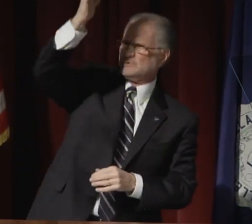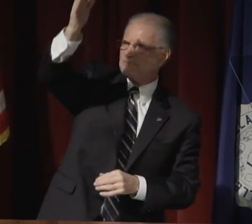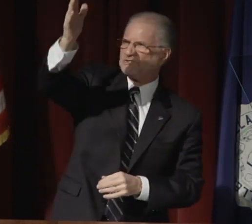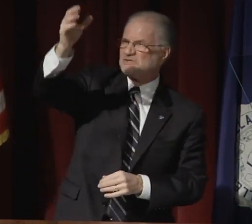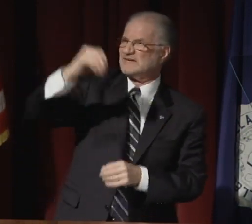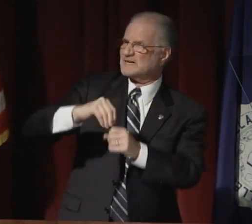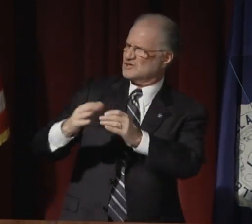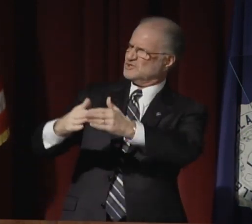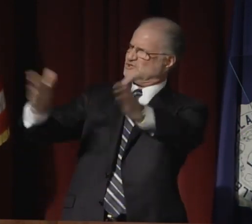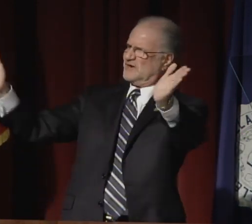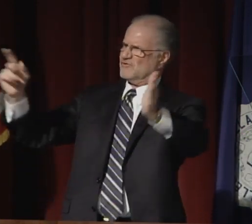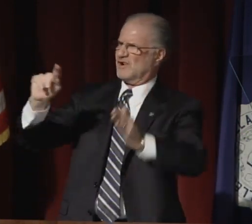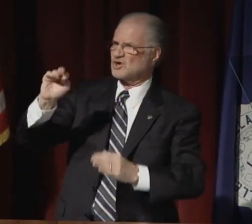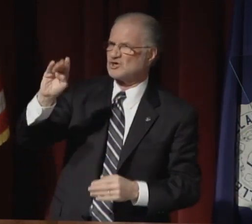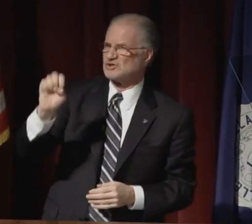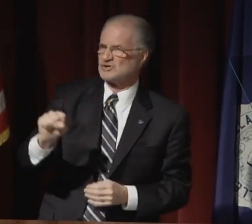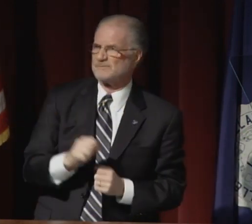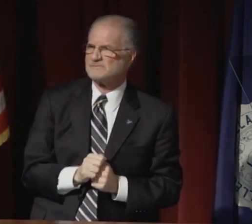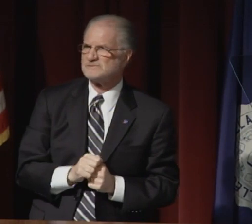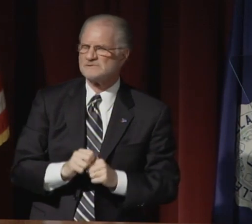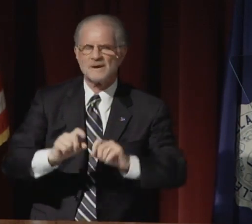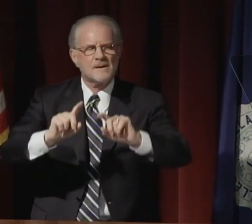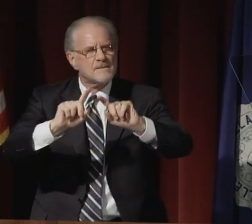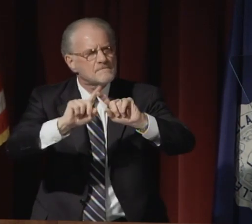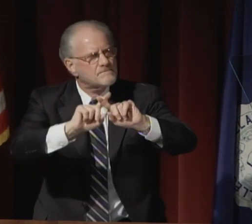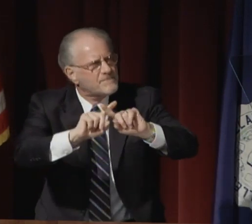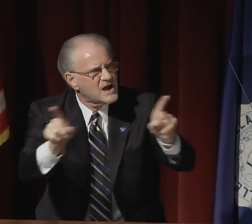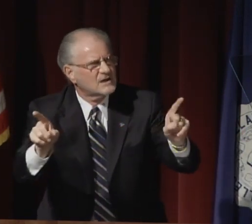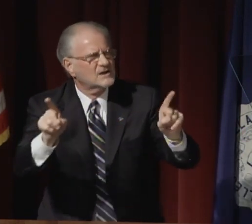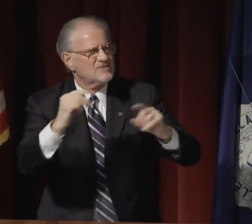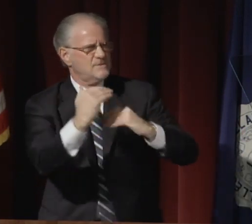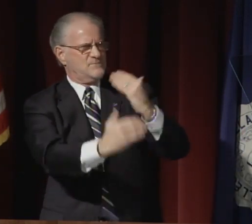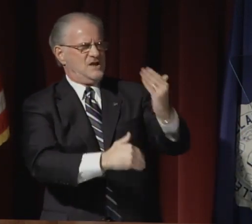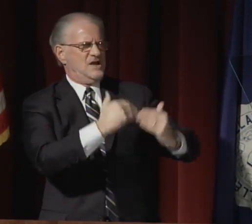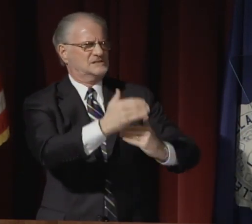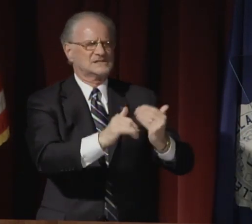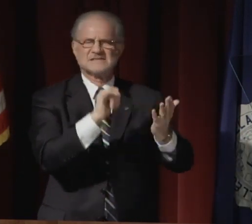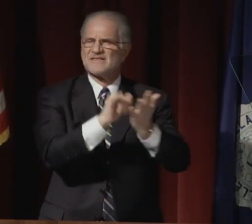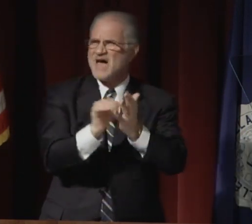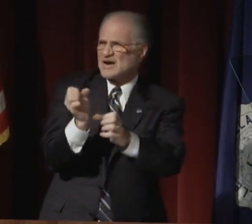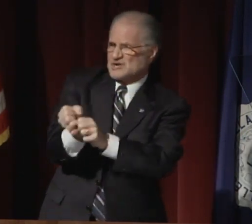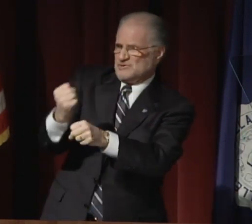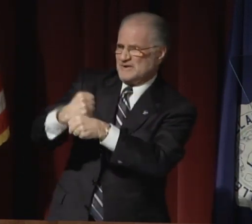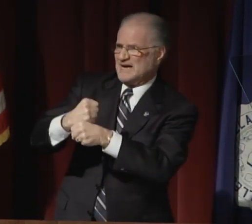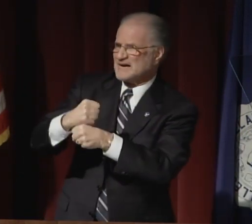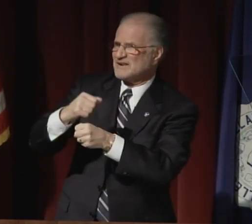Our planning documents talk of the future in general terms.